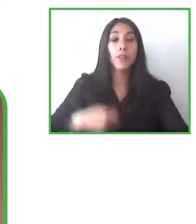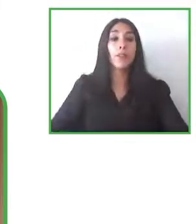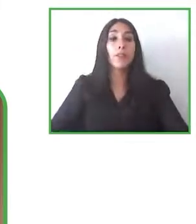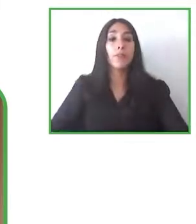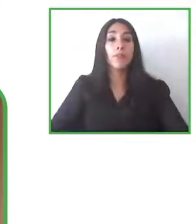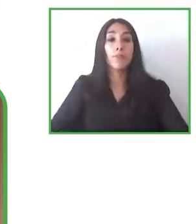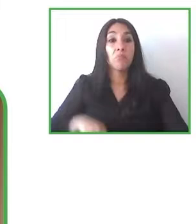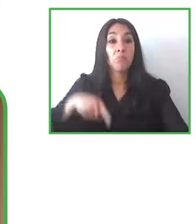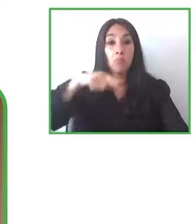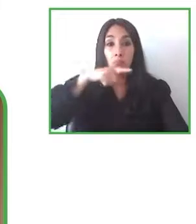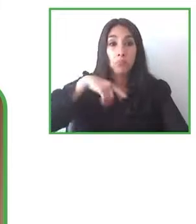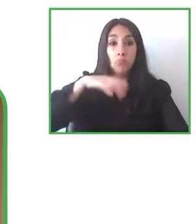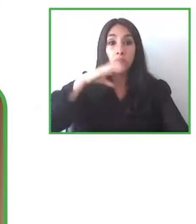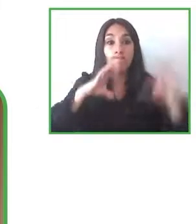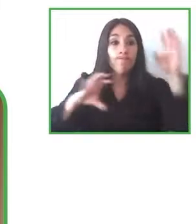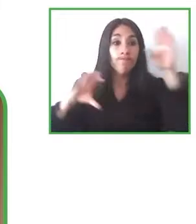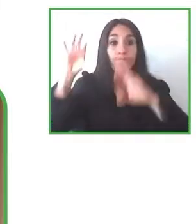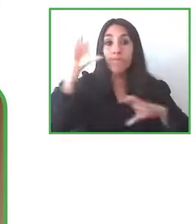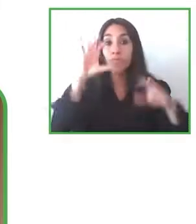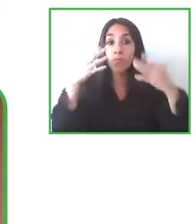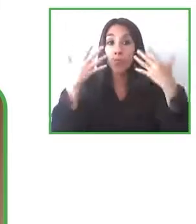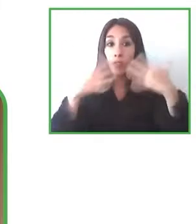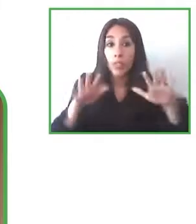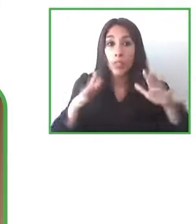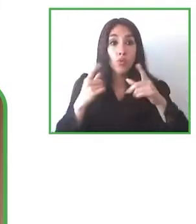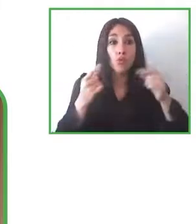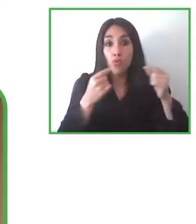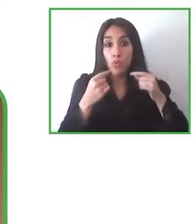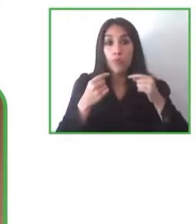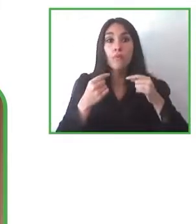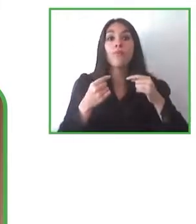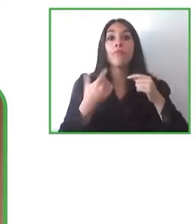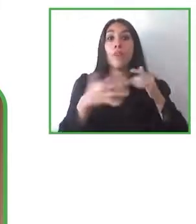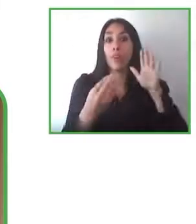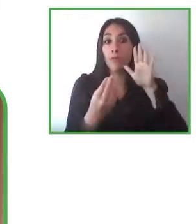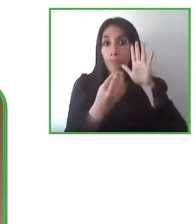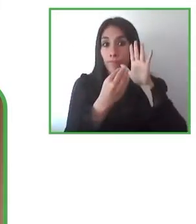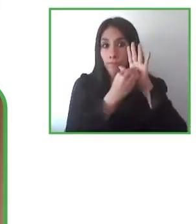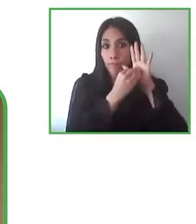look in for in as and what we have done as a CorpArtes